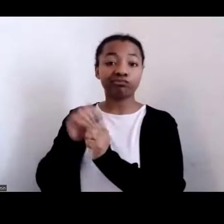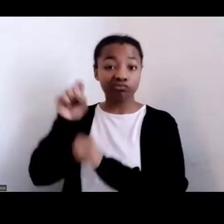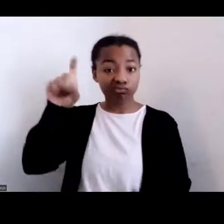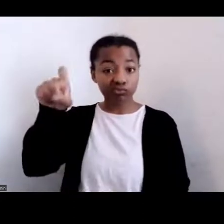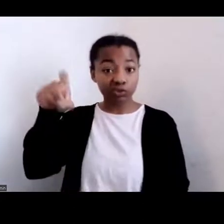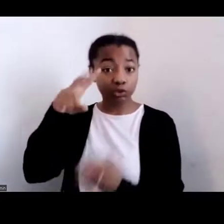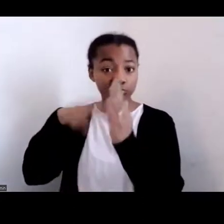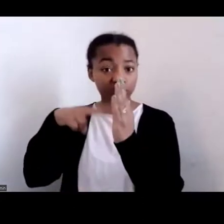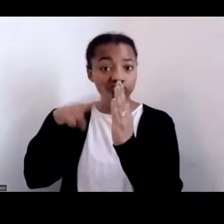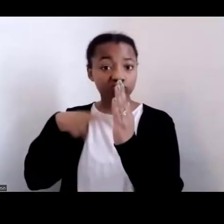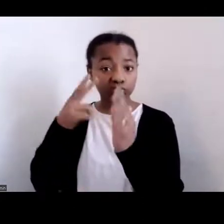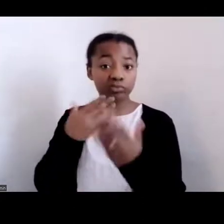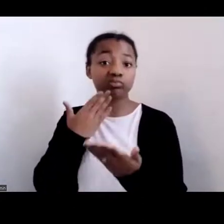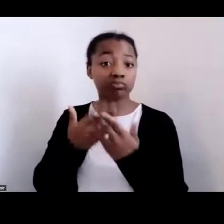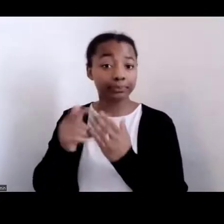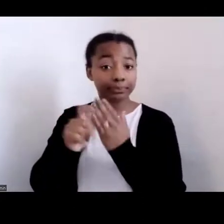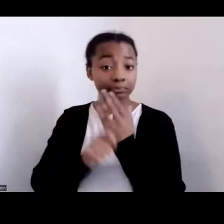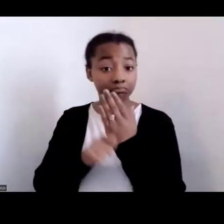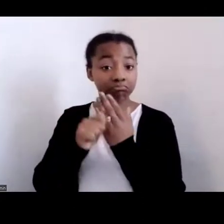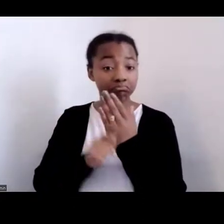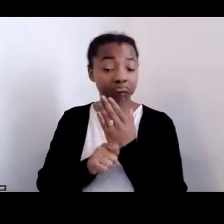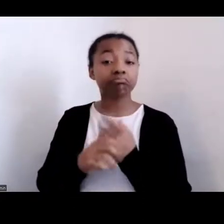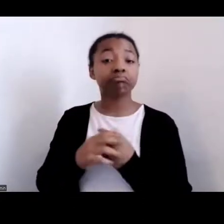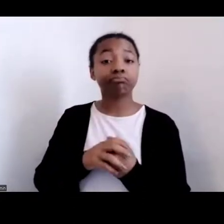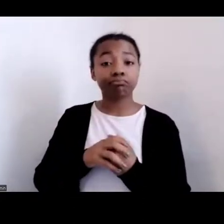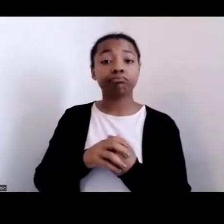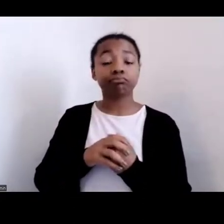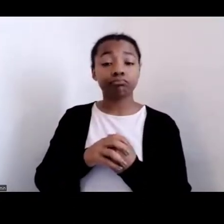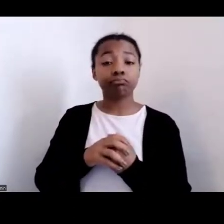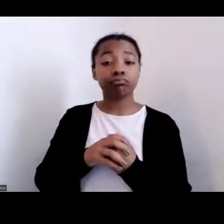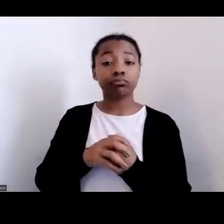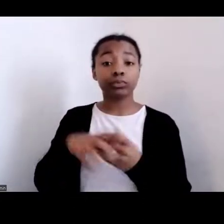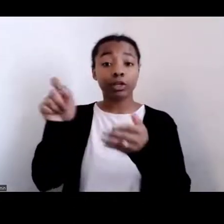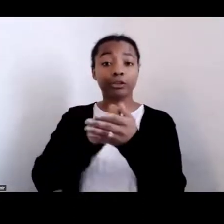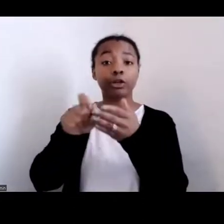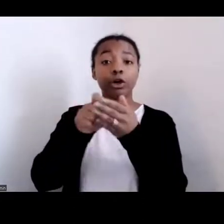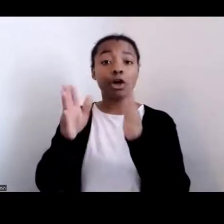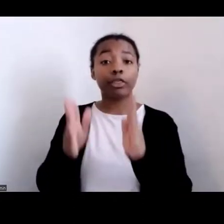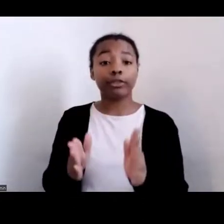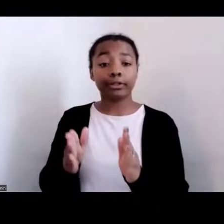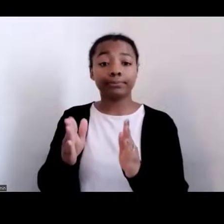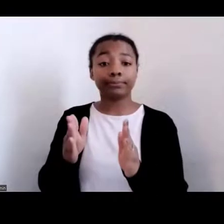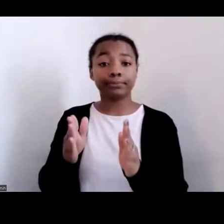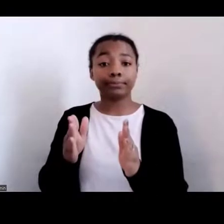to go back and take a look at, it's an article by ‑‑ let's see